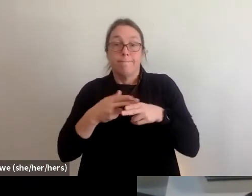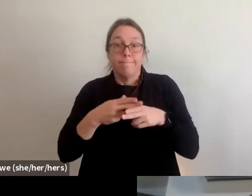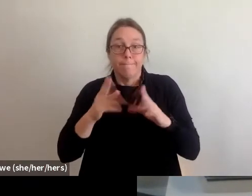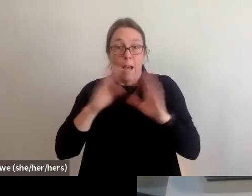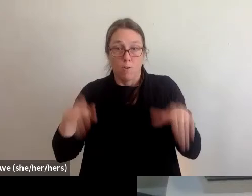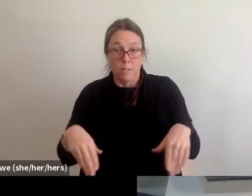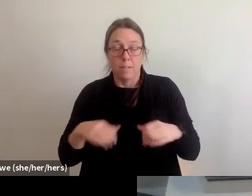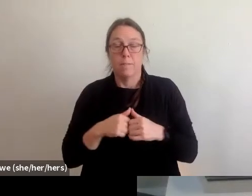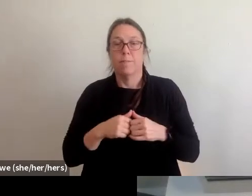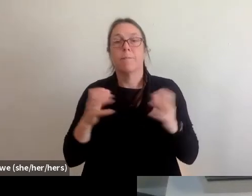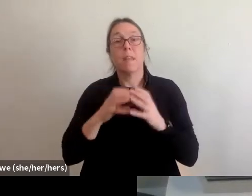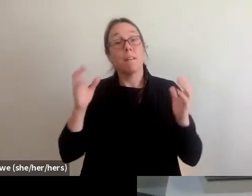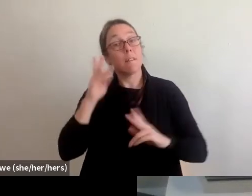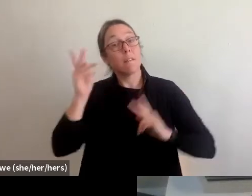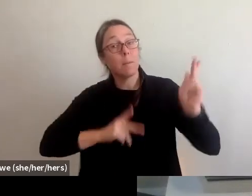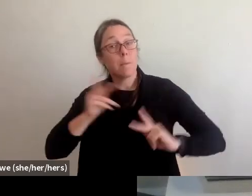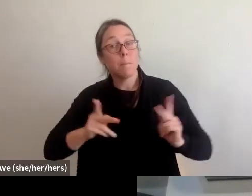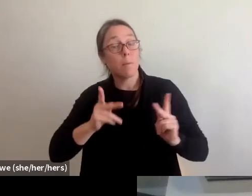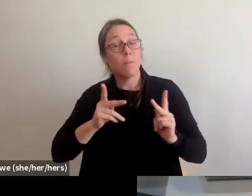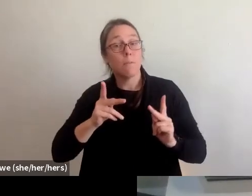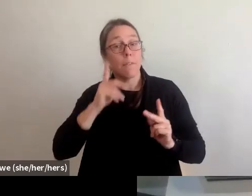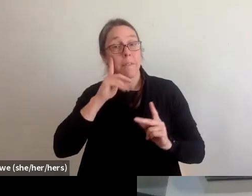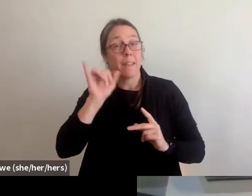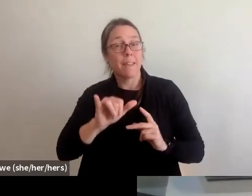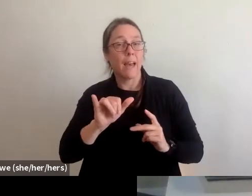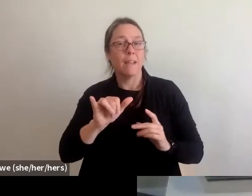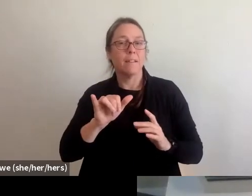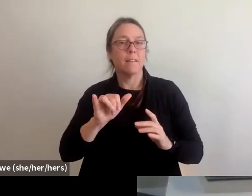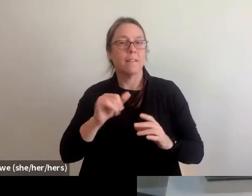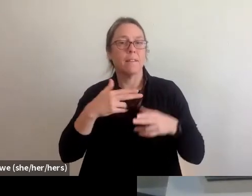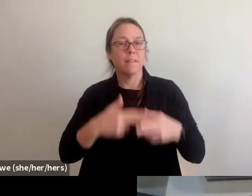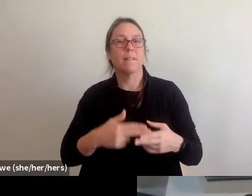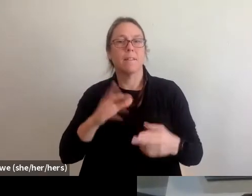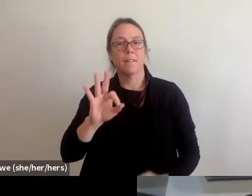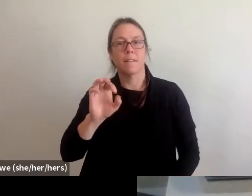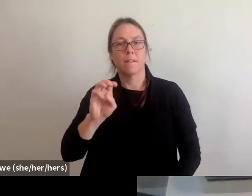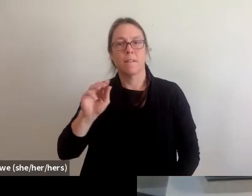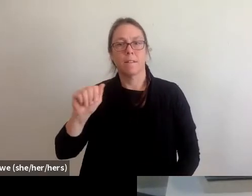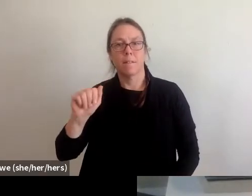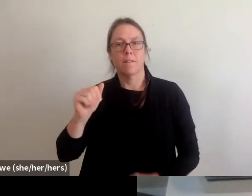which a lot of folks, I think colloquially known as FEMA trailers as it were.